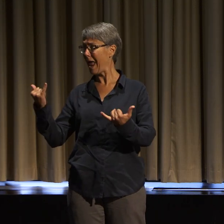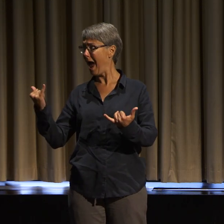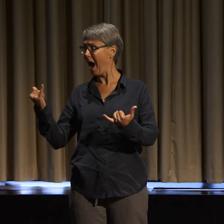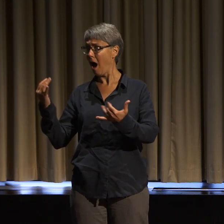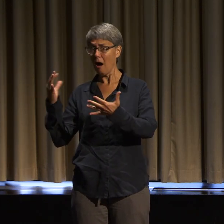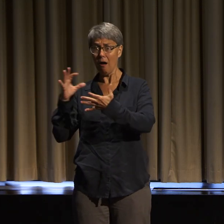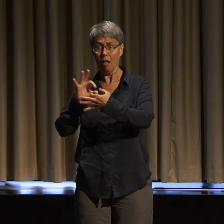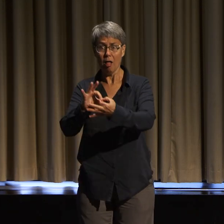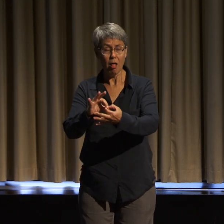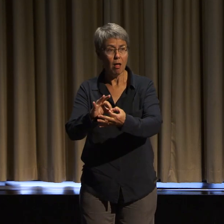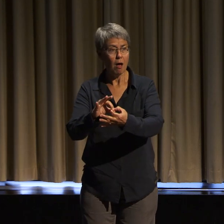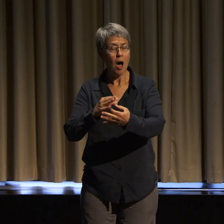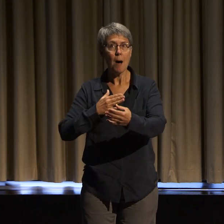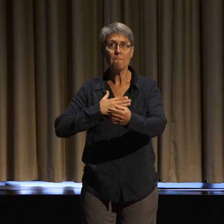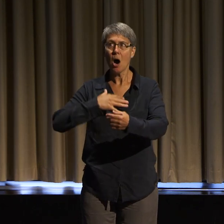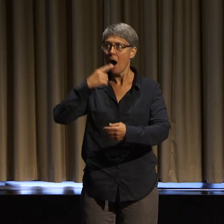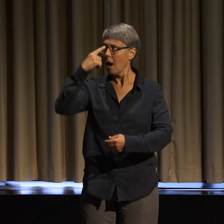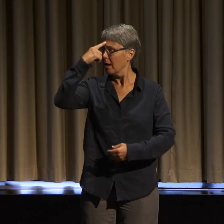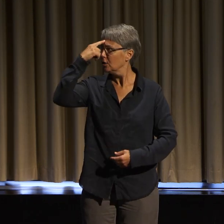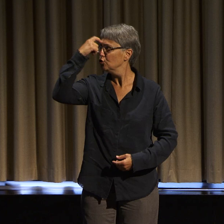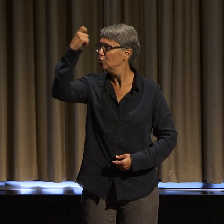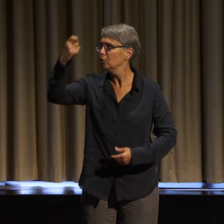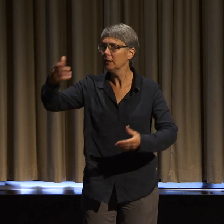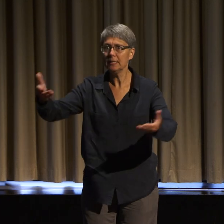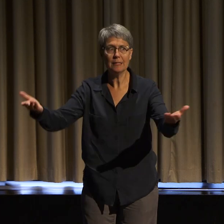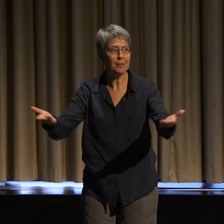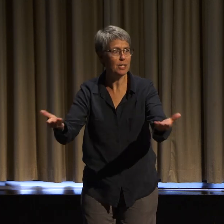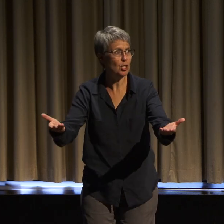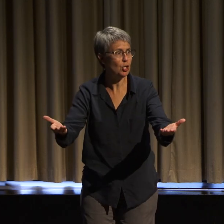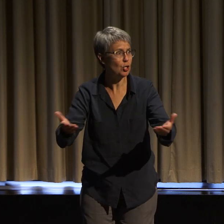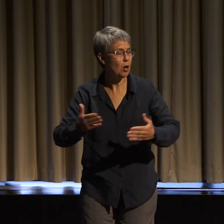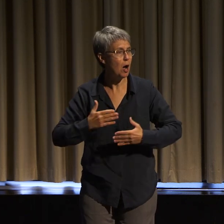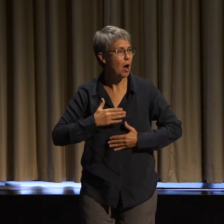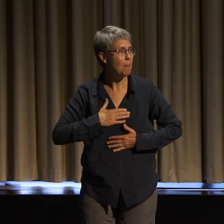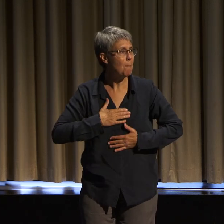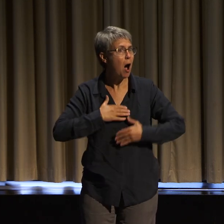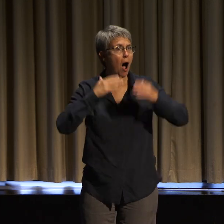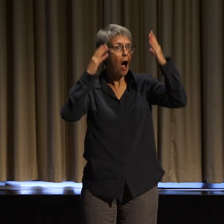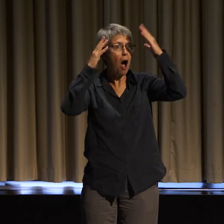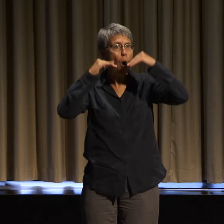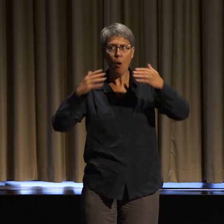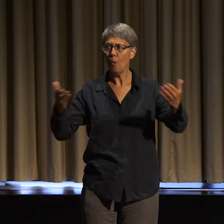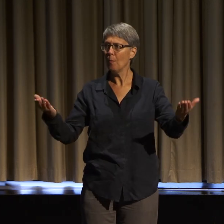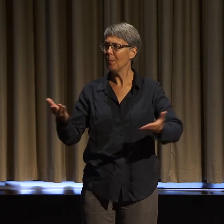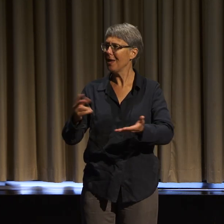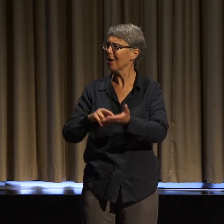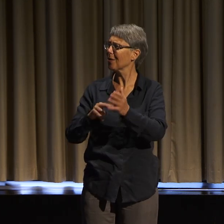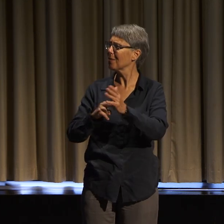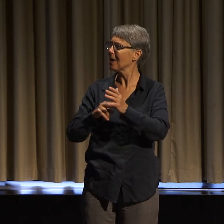and our longings, we often tap into our grief and our sadness, our heartbreak and our sorrow for what we never had,